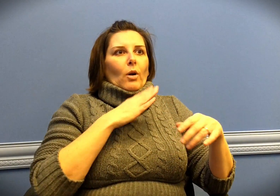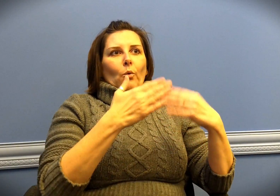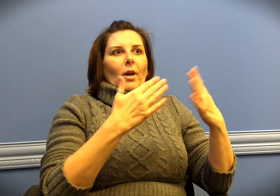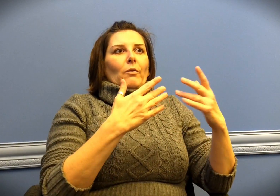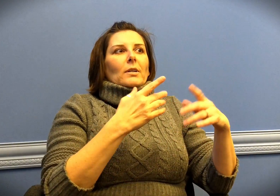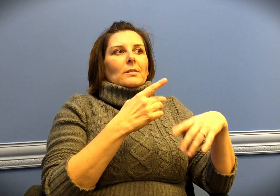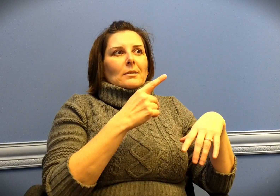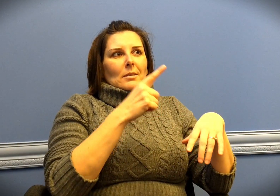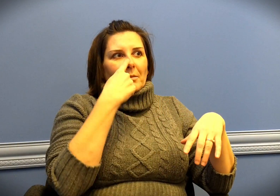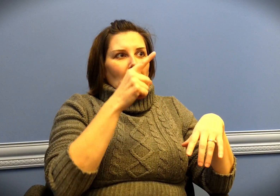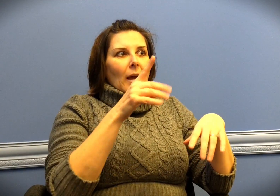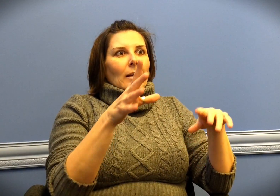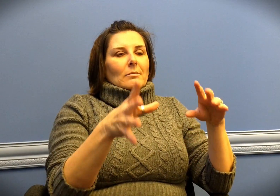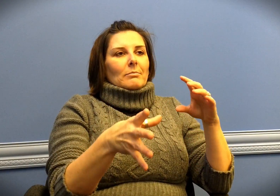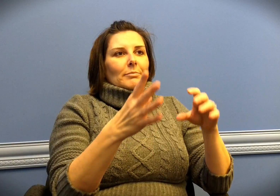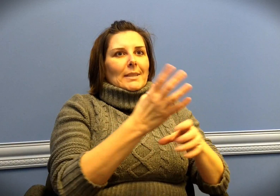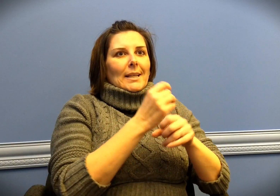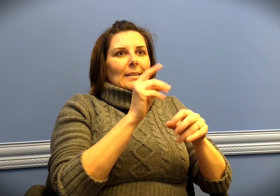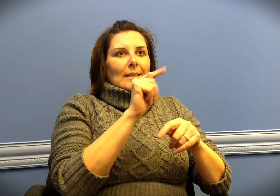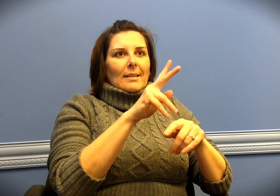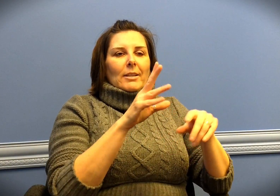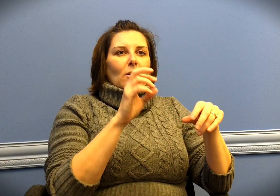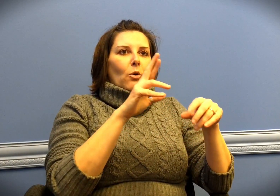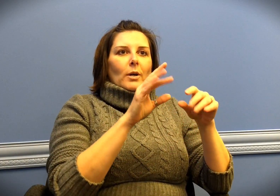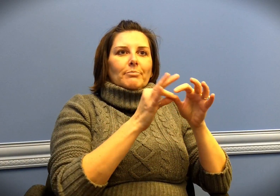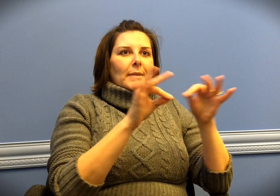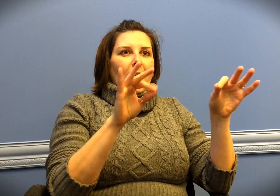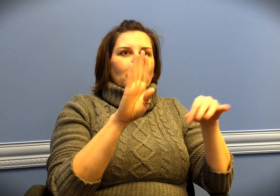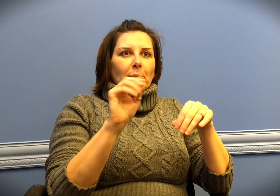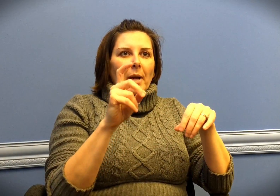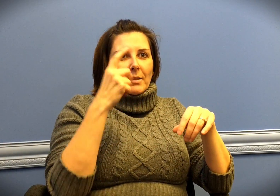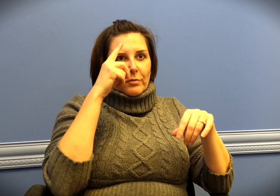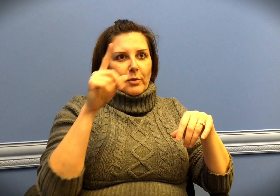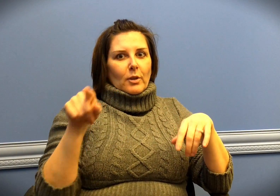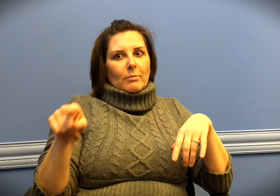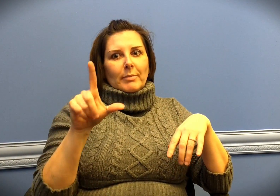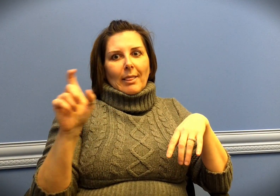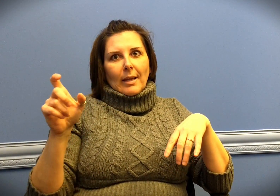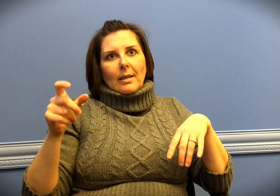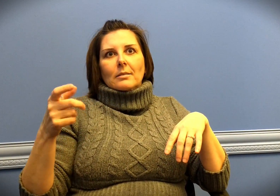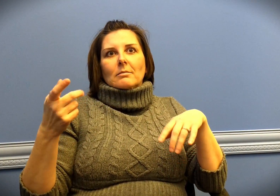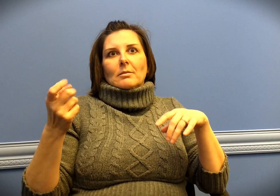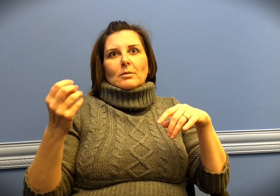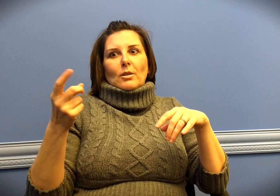and asked if they could have a caption box with the TV so I could understand